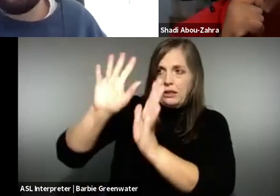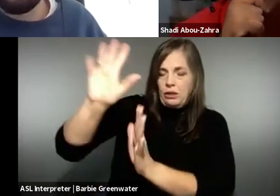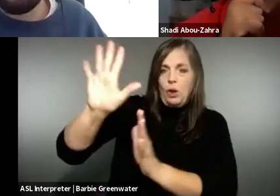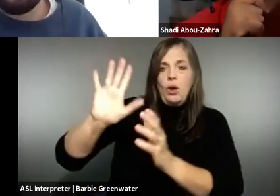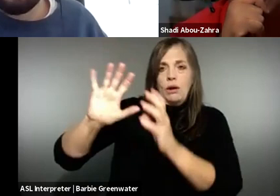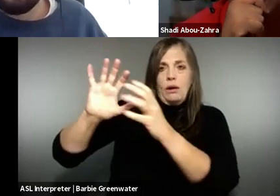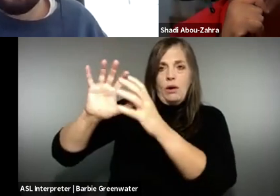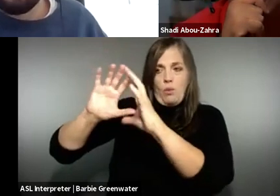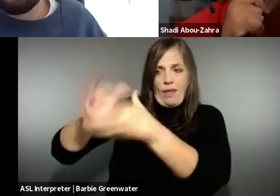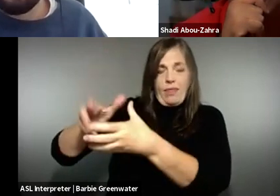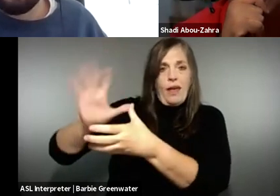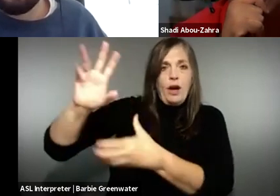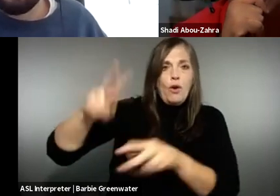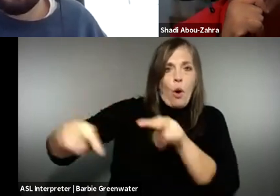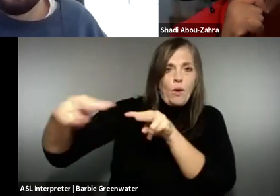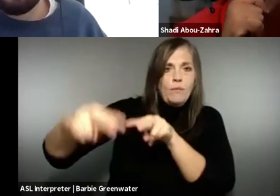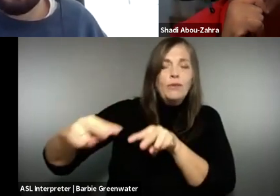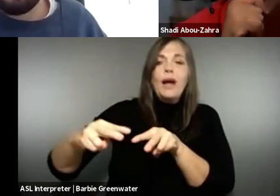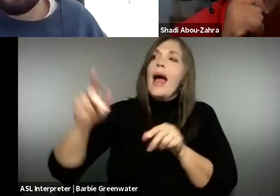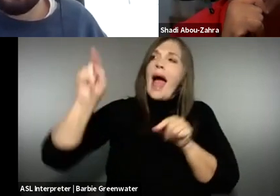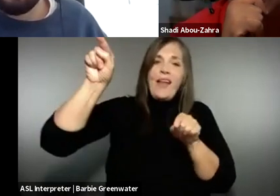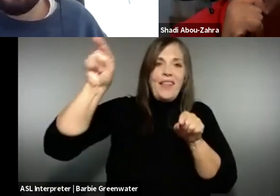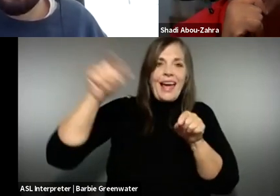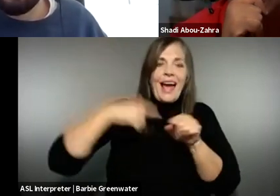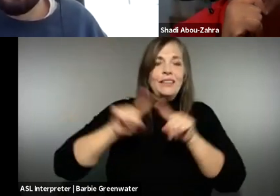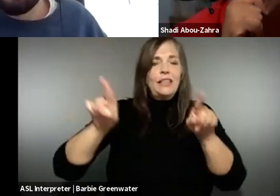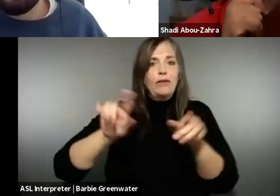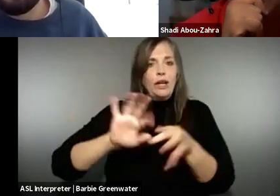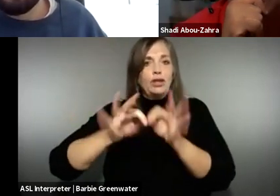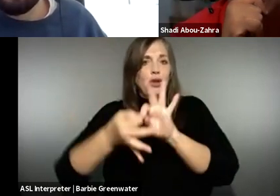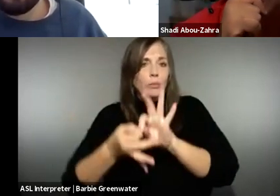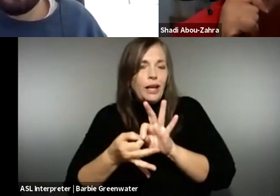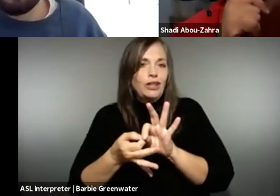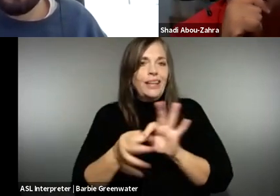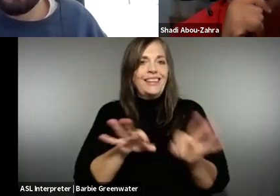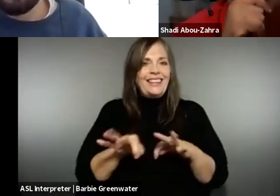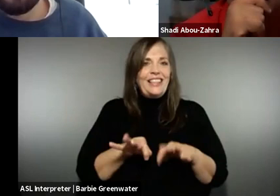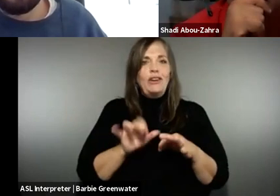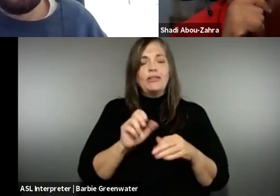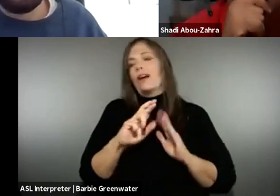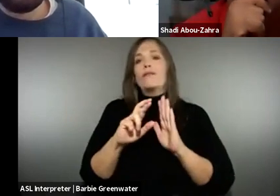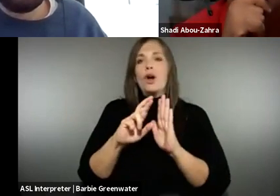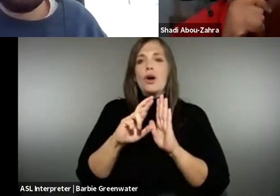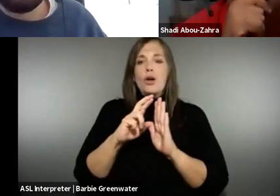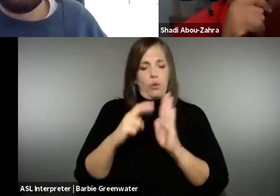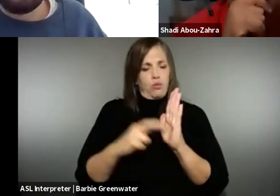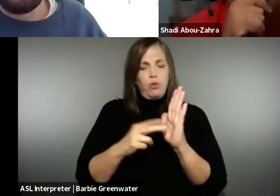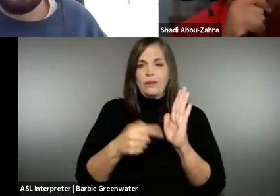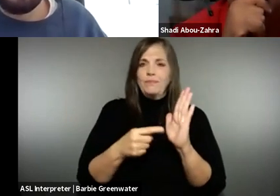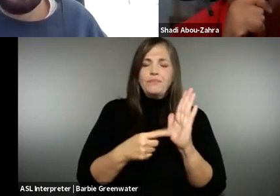there, and we have the federal states with their own monitoring agencies. And we have seen that they have, actually, different interpretations